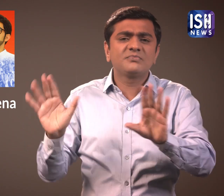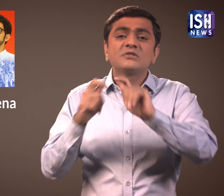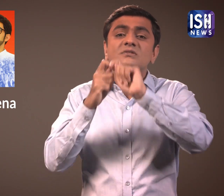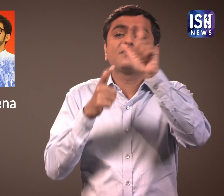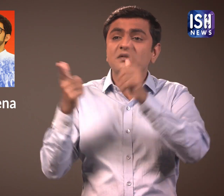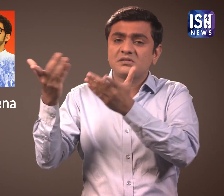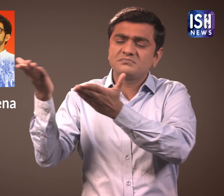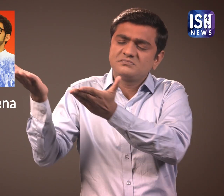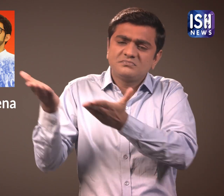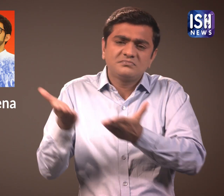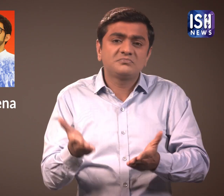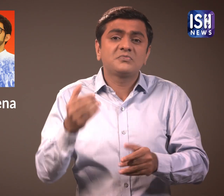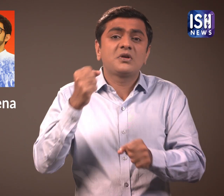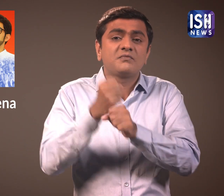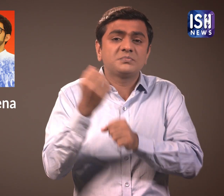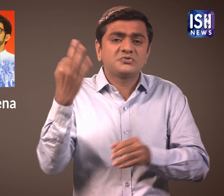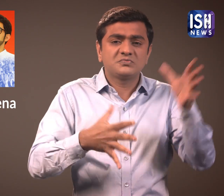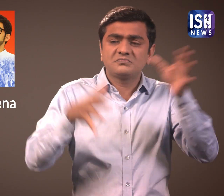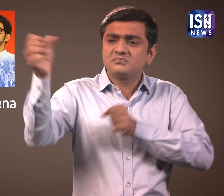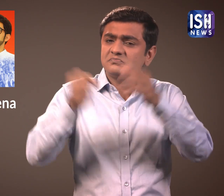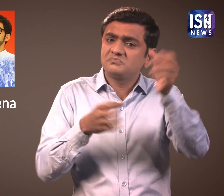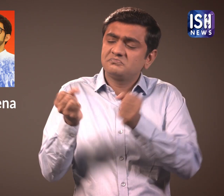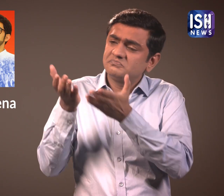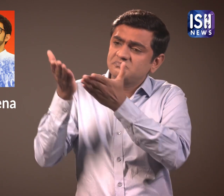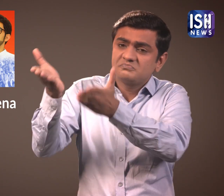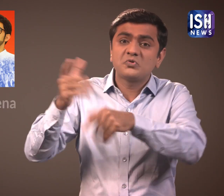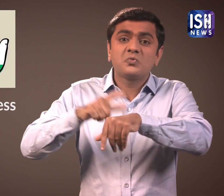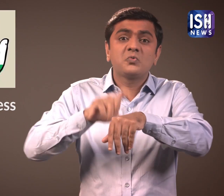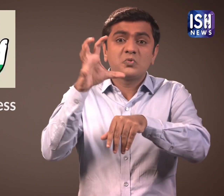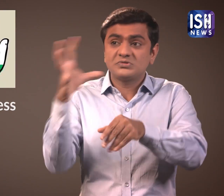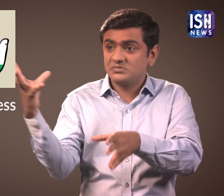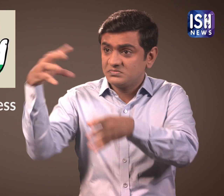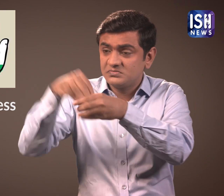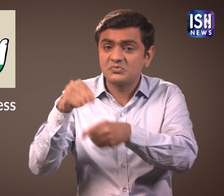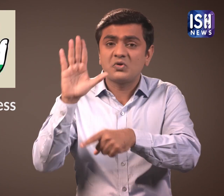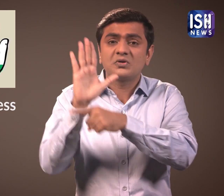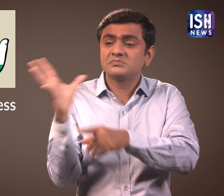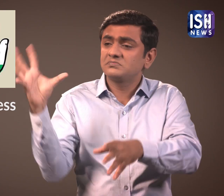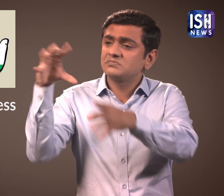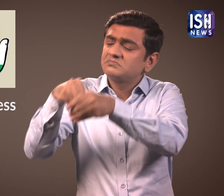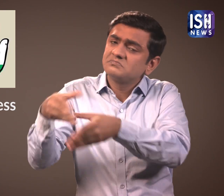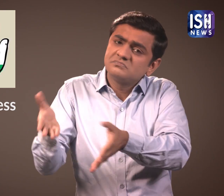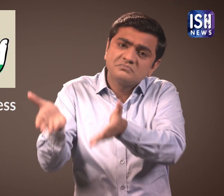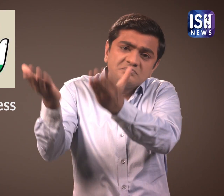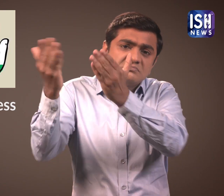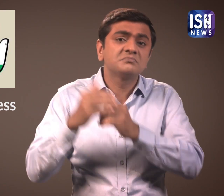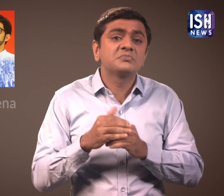and said the Shiv Sena are welcome to form the government with NCP and Congress.